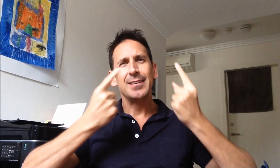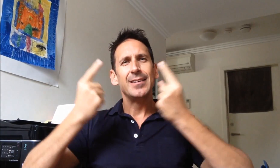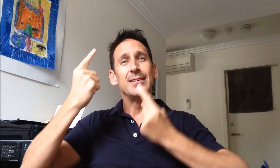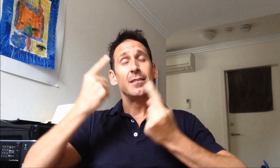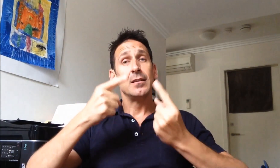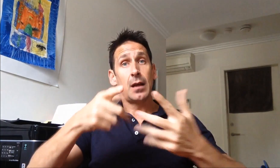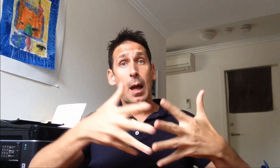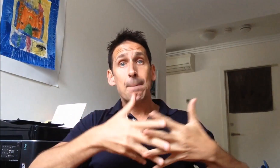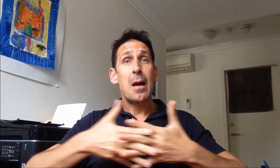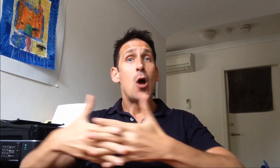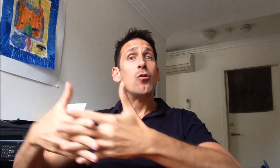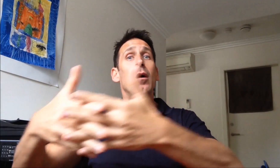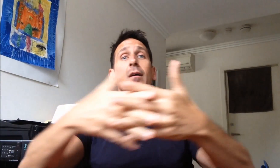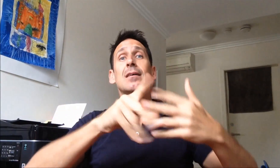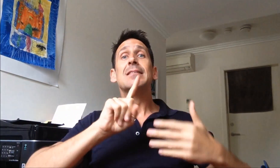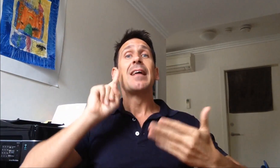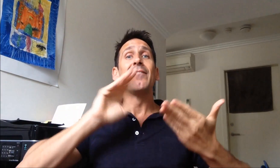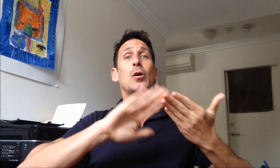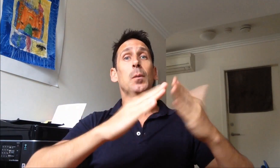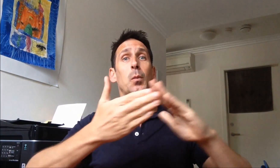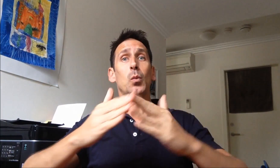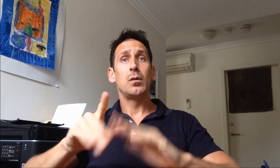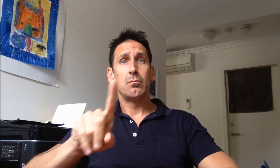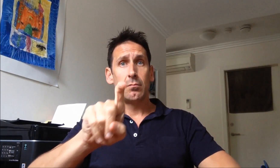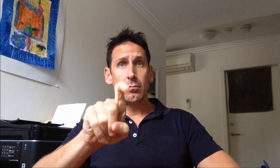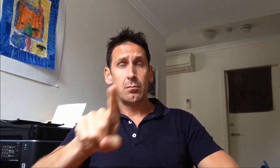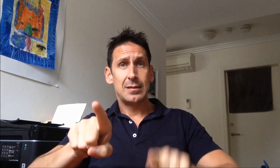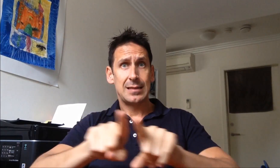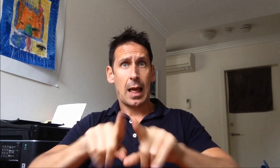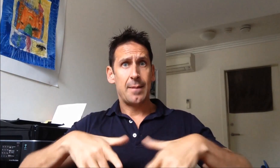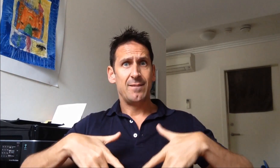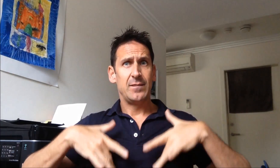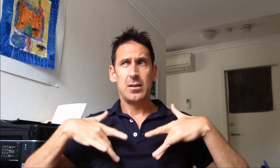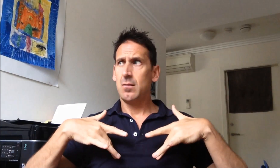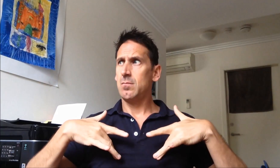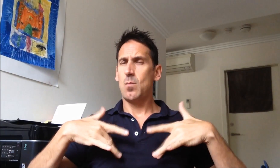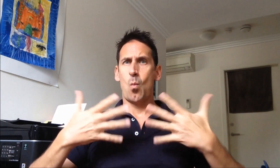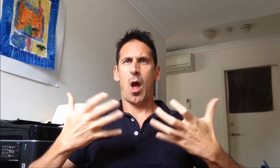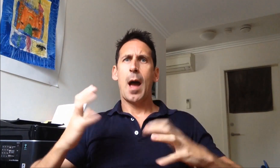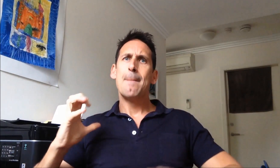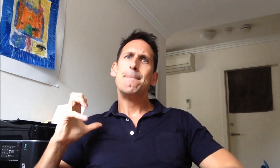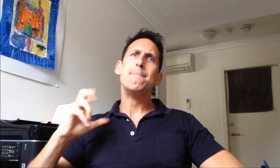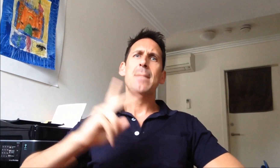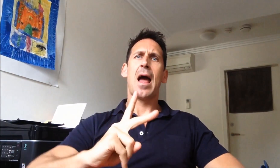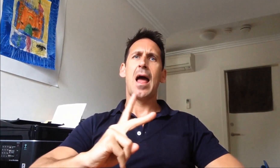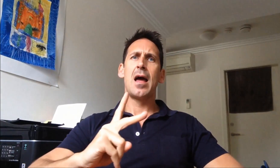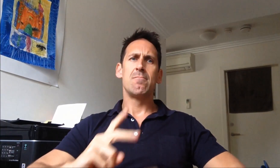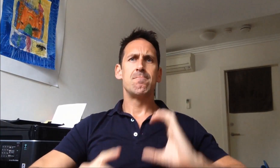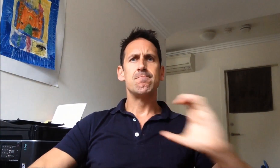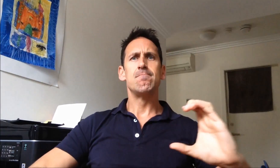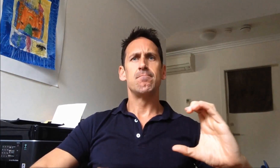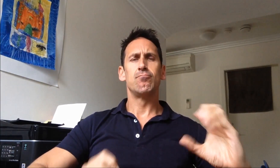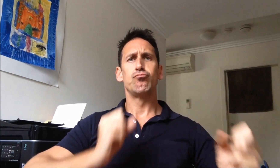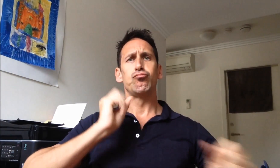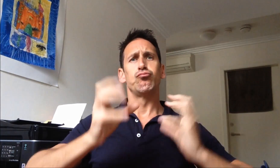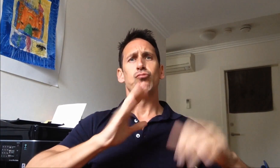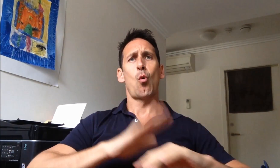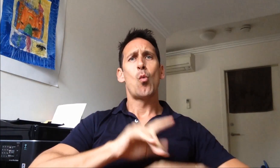I have wondered about this and whether Deaf people in America would like to see this happening on your television as well?